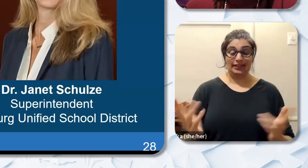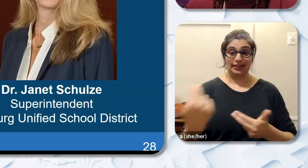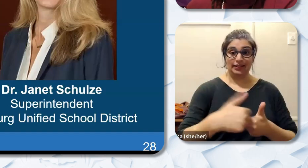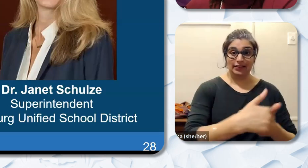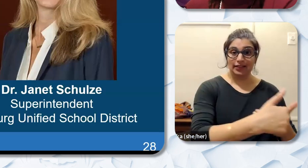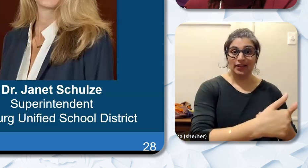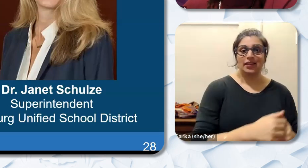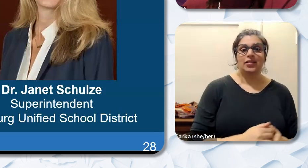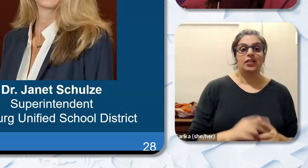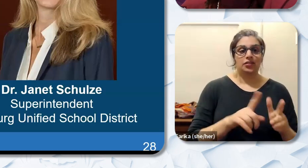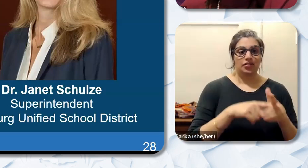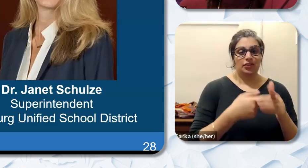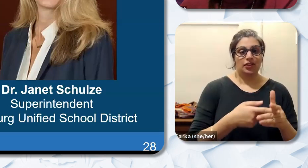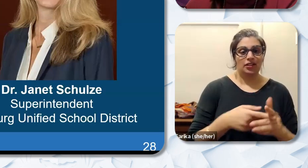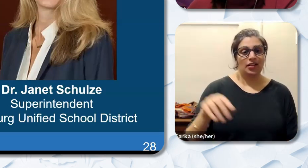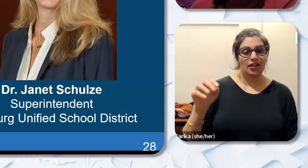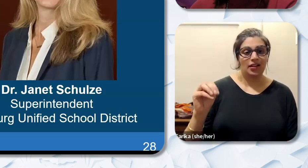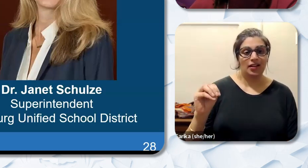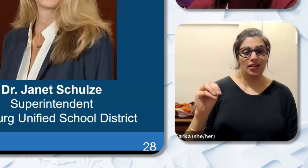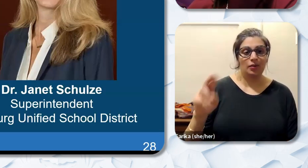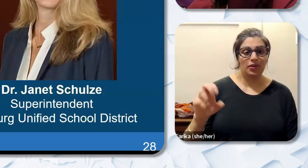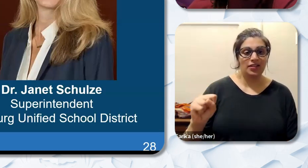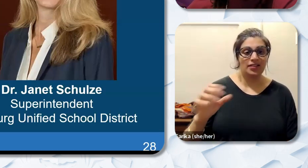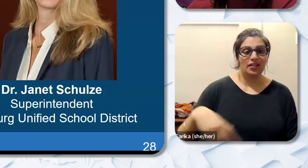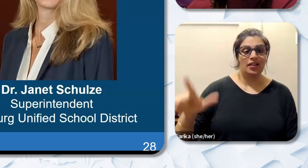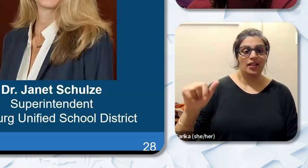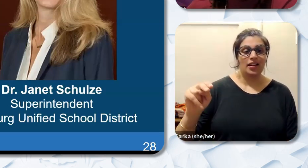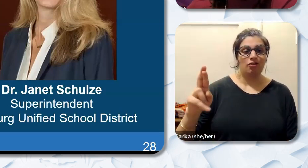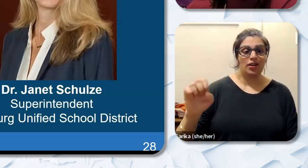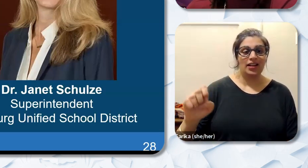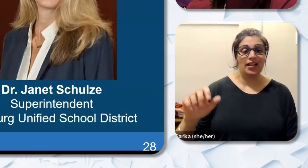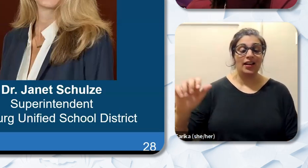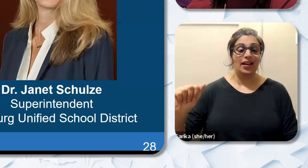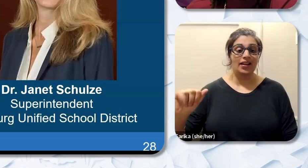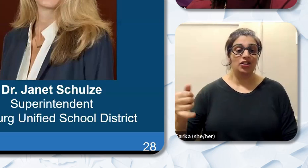I would like to start with Mrs. Lanre Ajayi. Mrs. Lanre Ajayi is the Coordinator of the West Contra